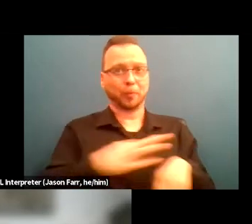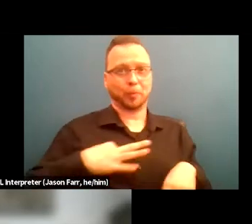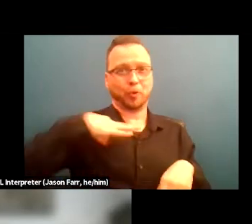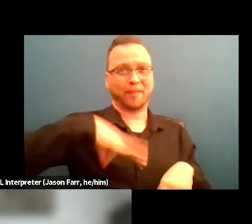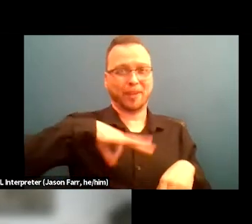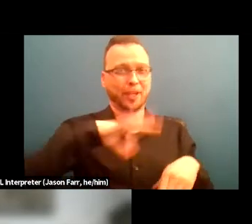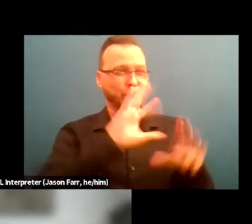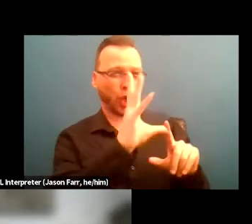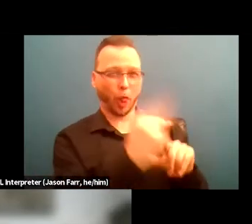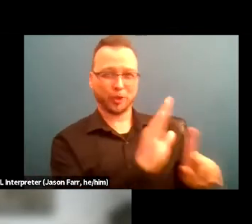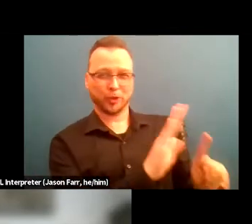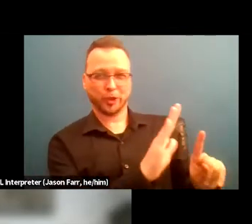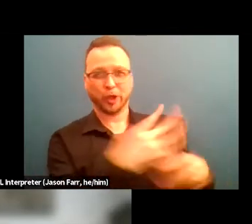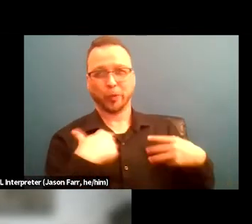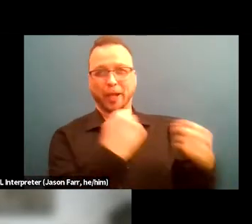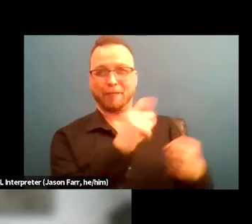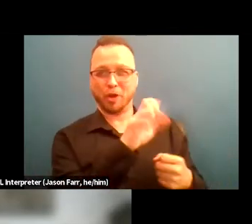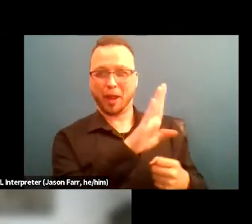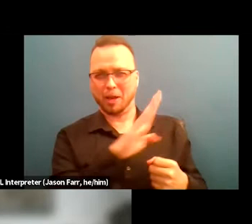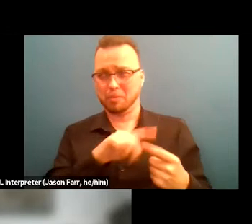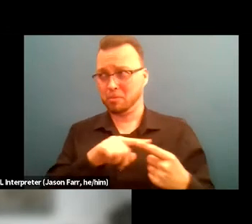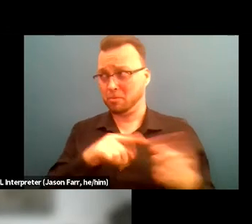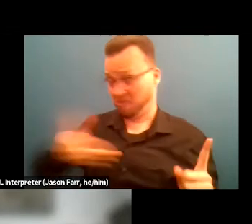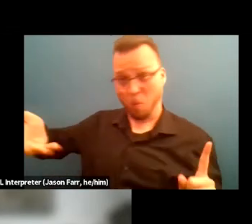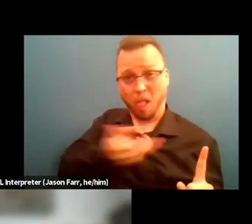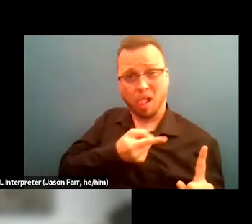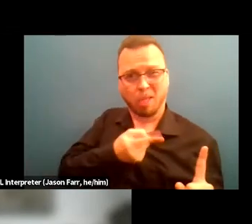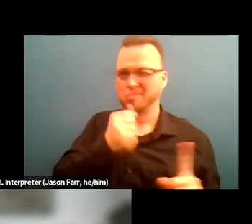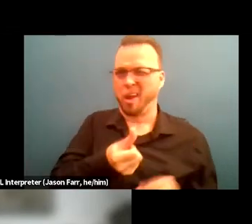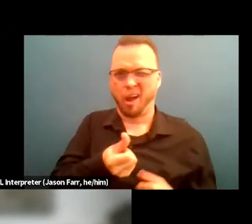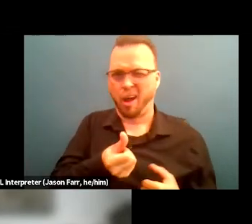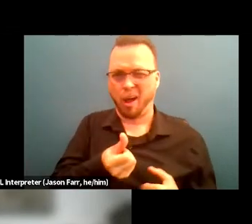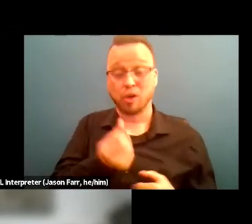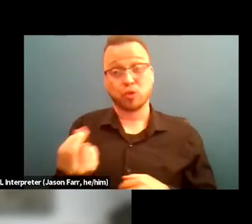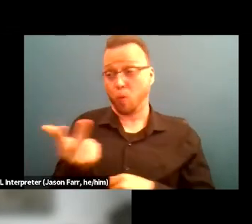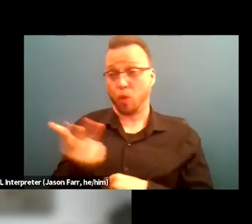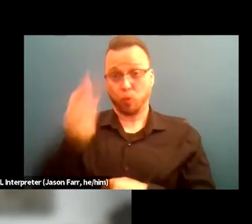and they weren't welcomed there. So these three created a club